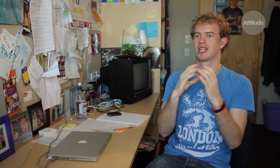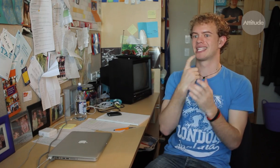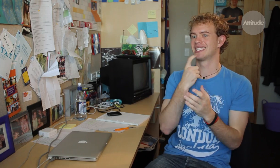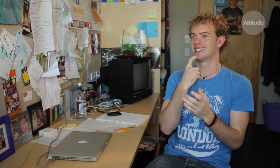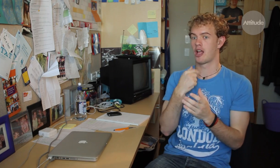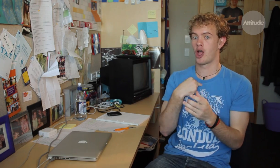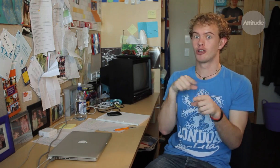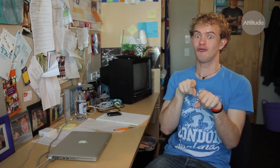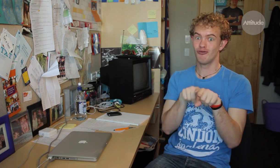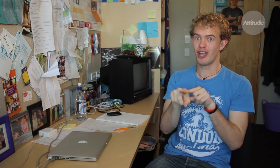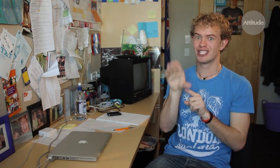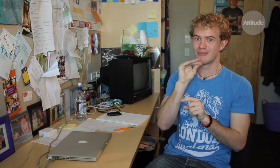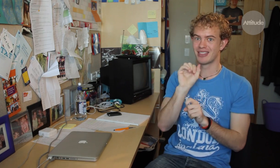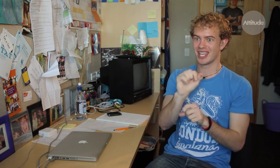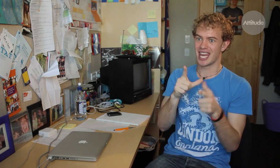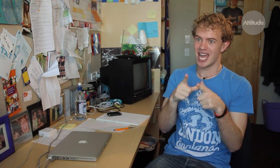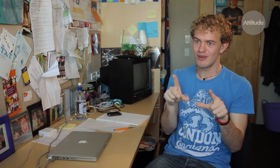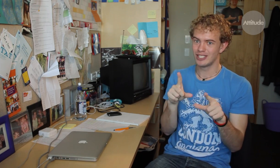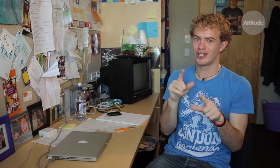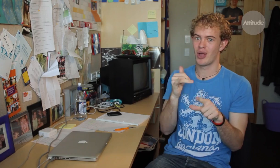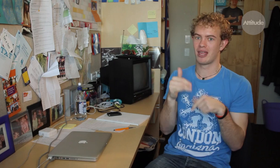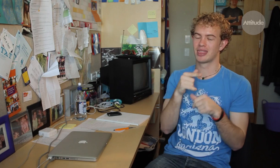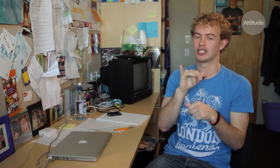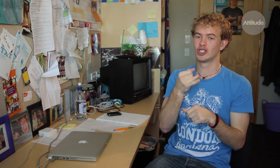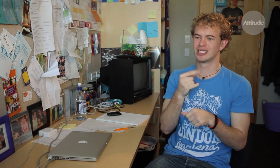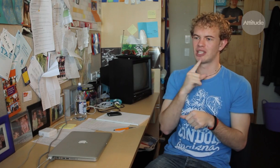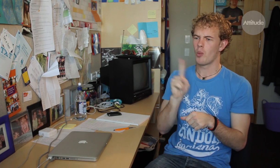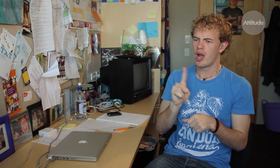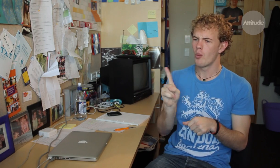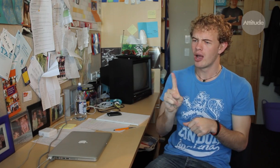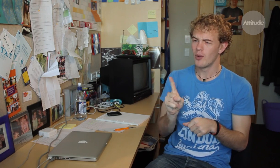use their language, spoken English, but if it’s not clear they just come back with